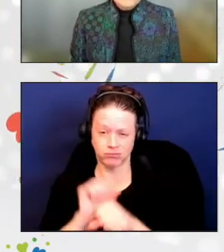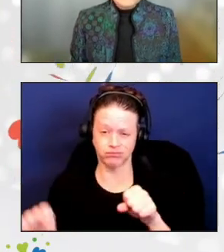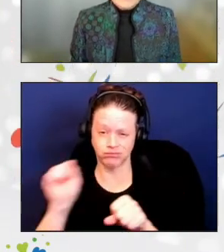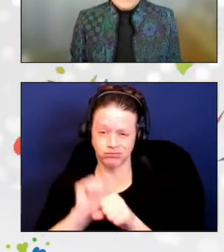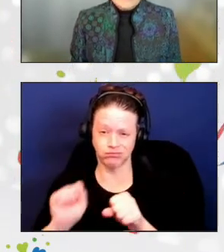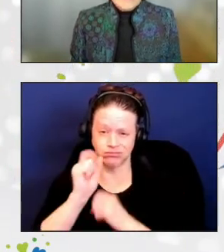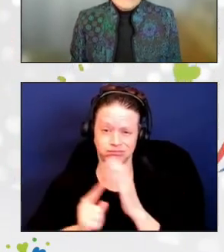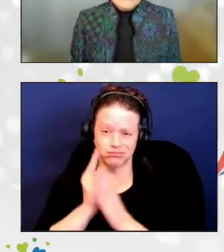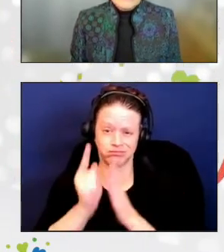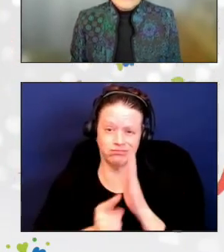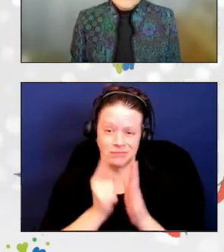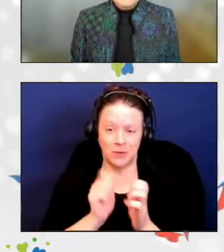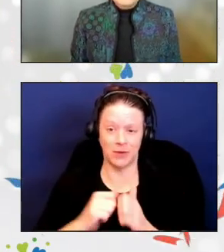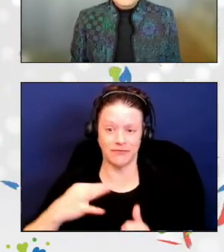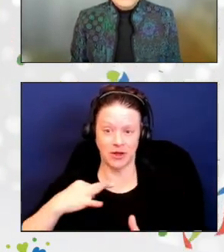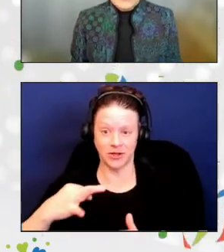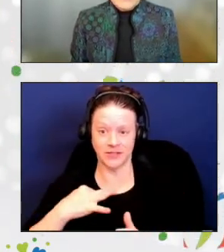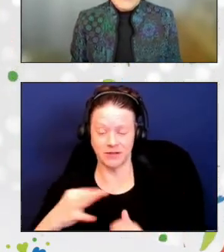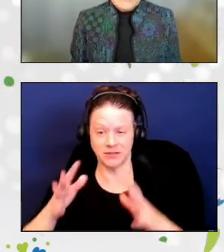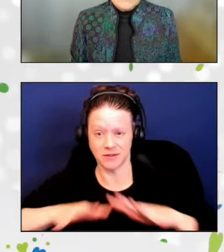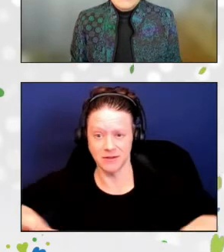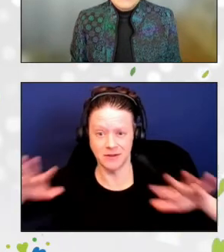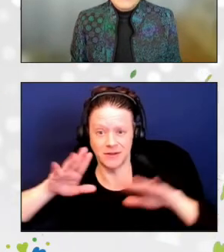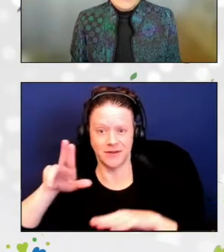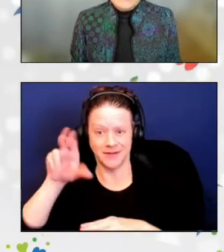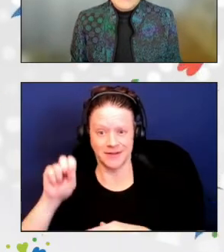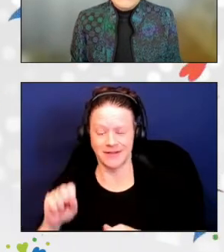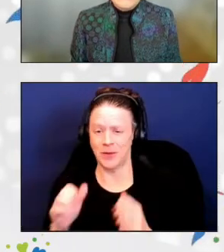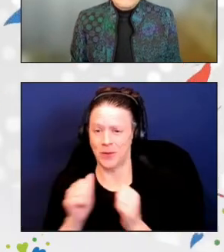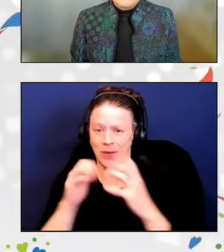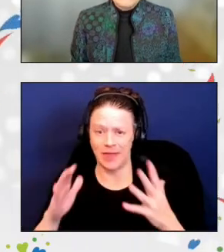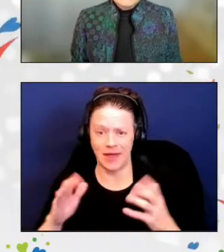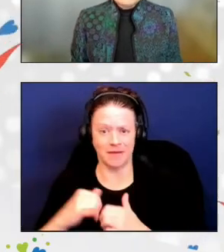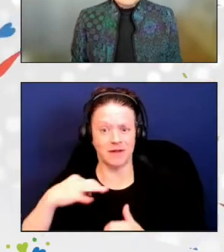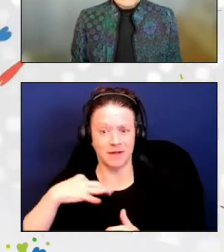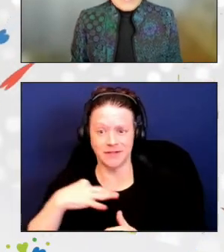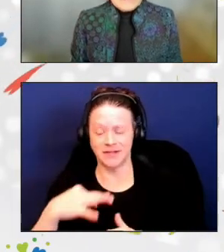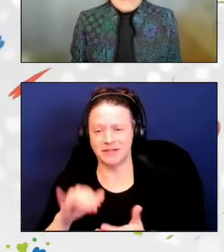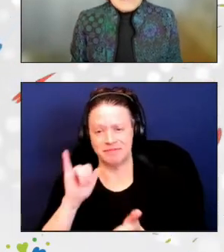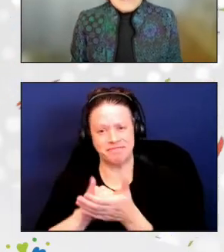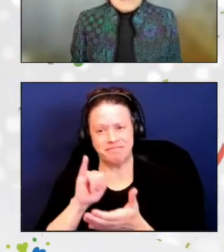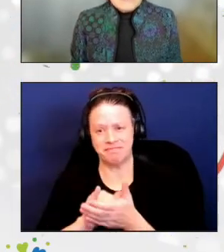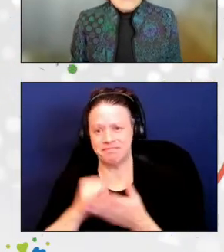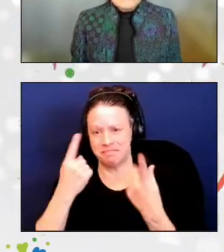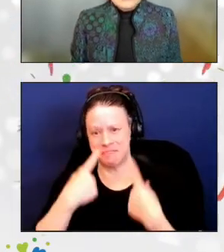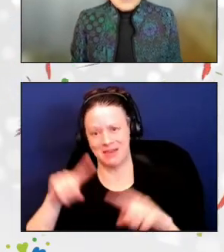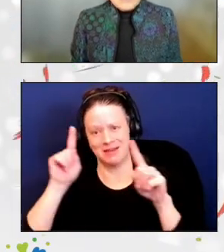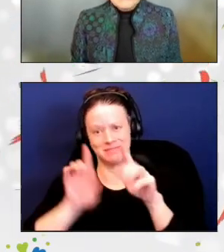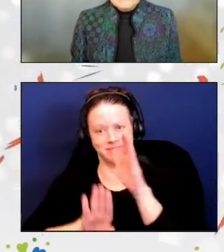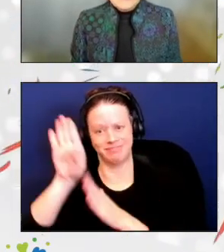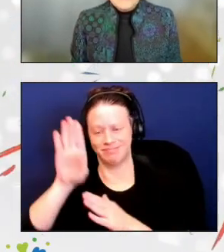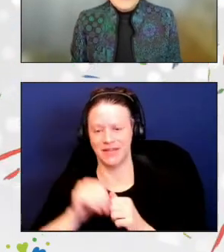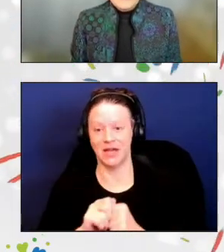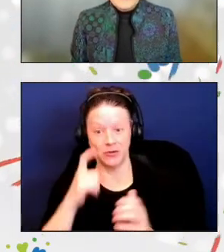Without our volunteers, we truly could not do the work that we do. To recognize this, the Shining Star Award